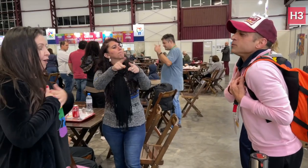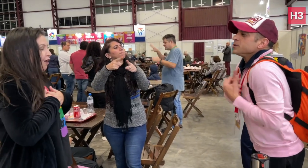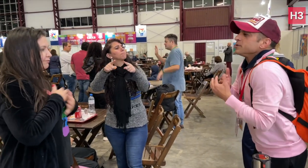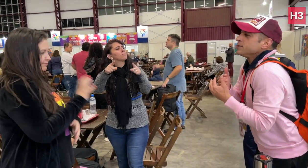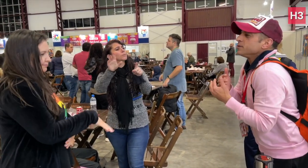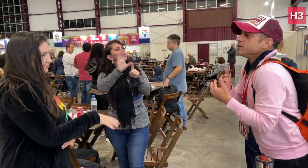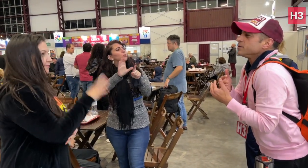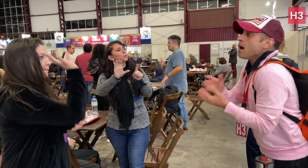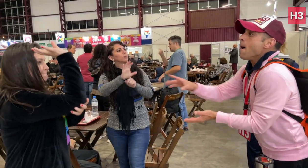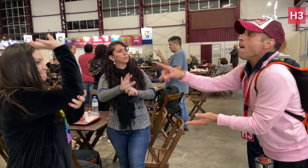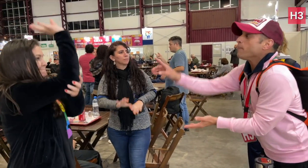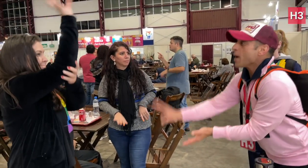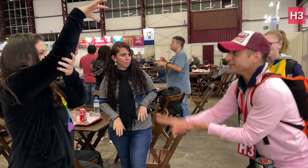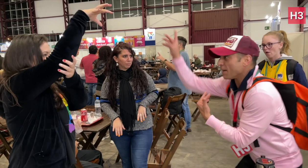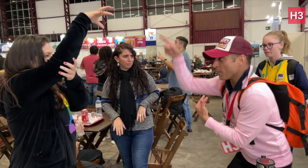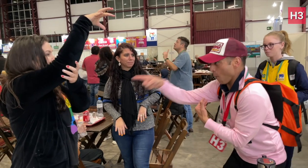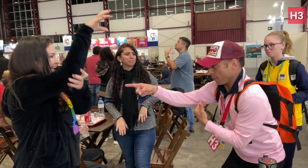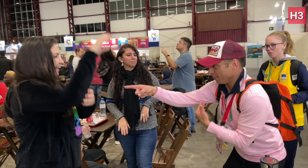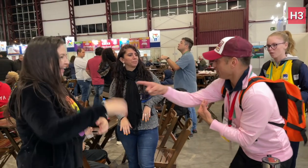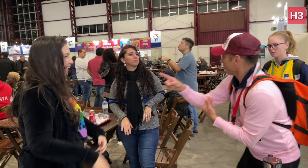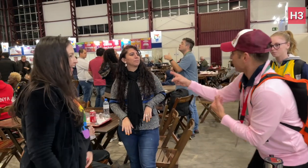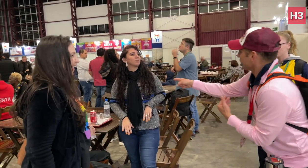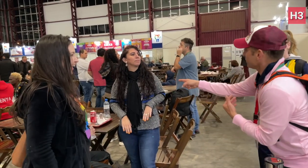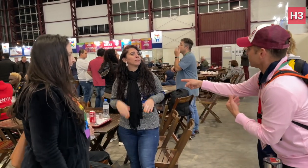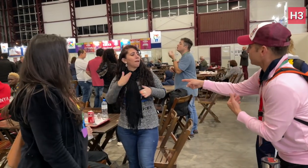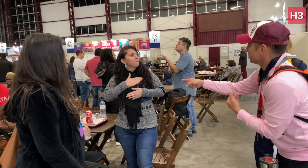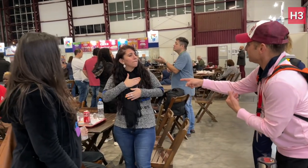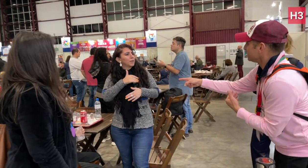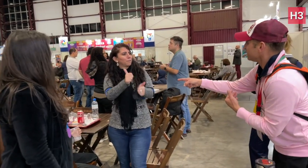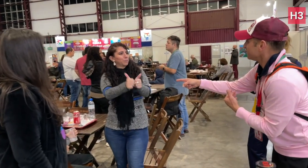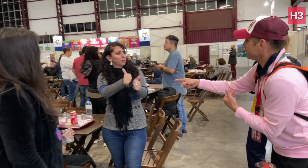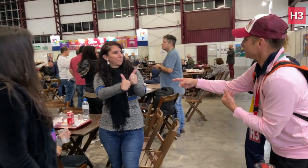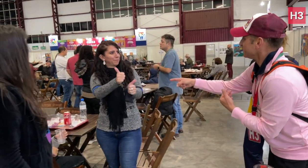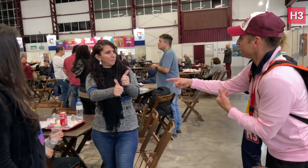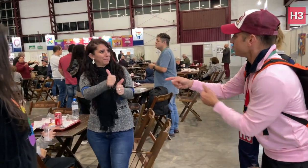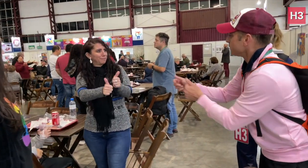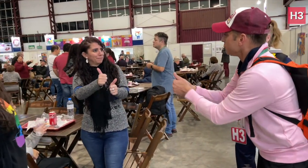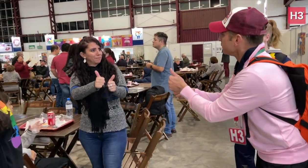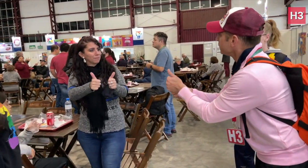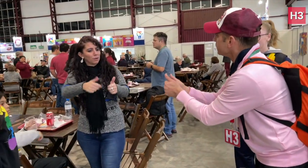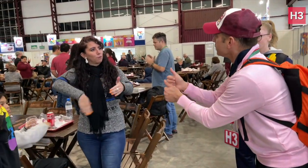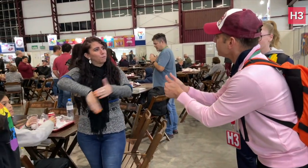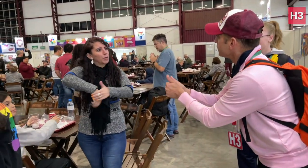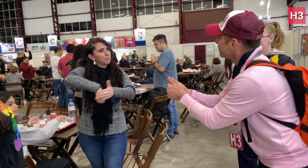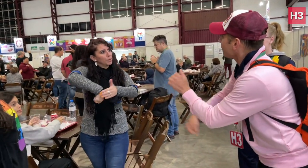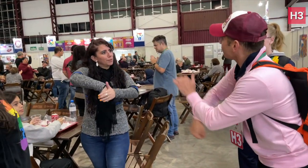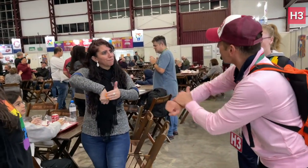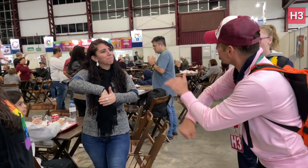I love basketball. I love sports, football.